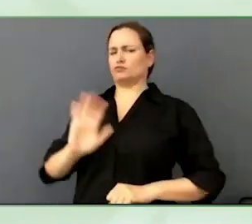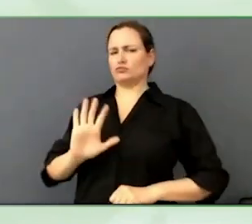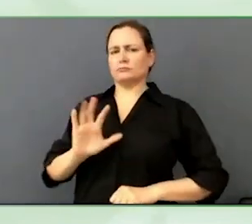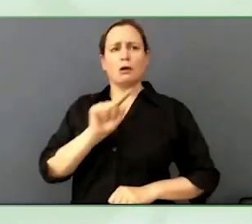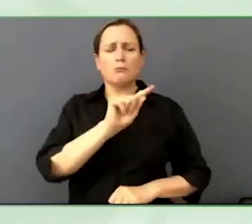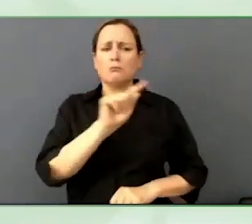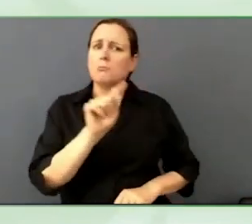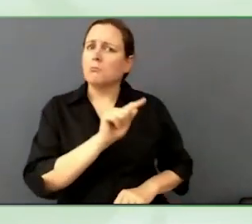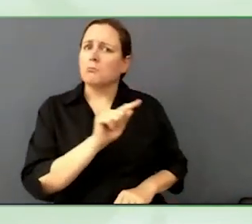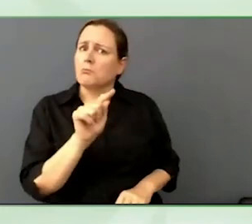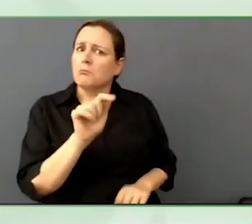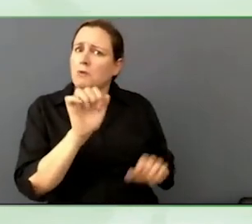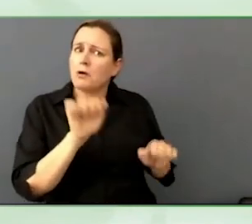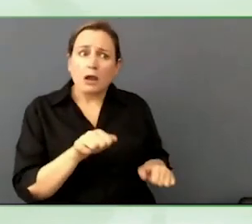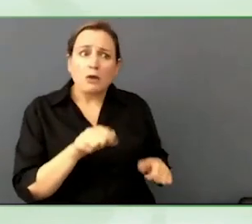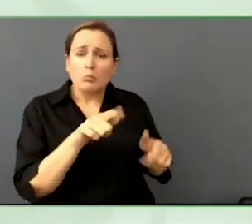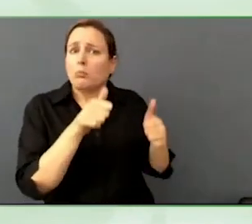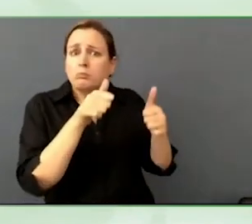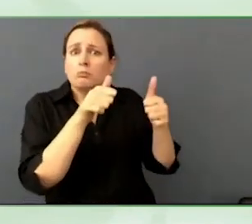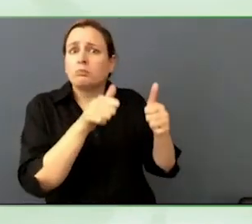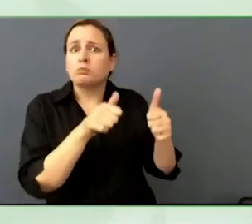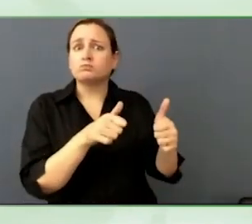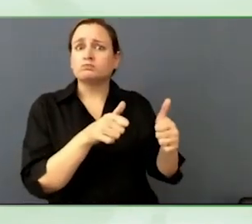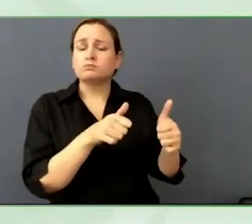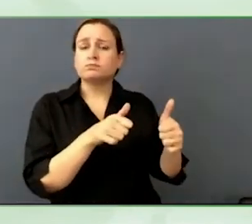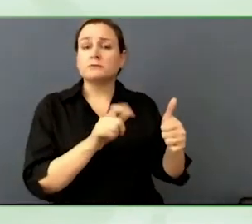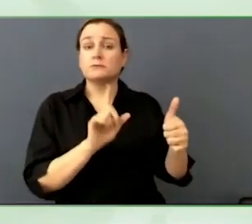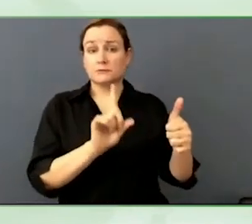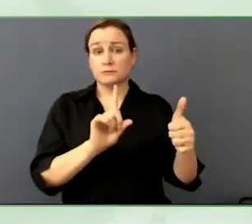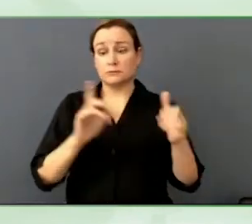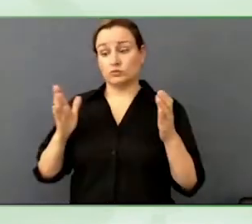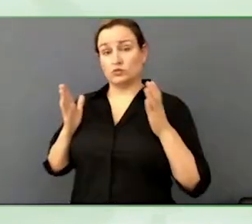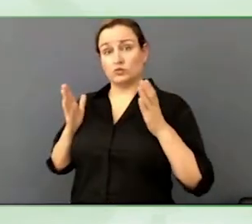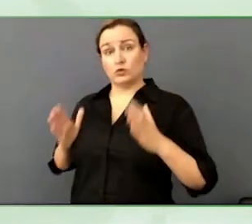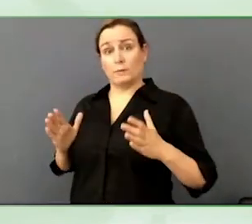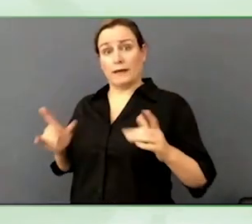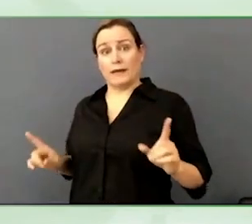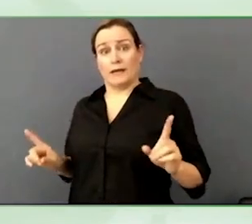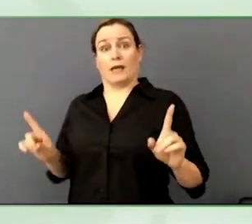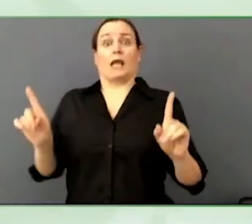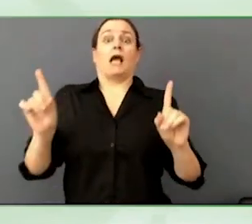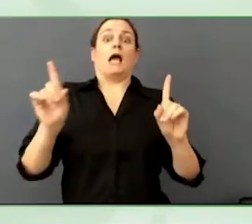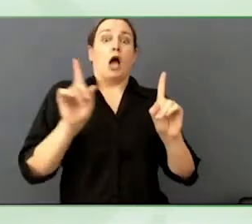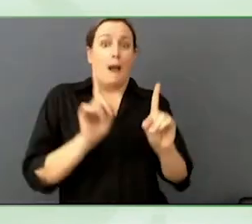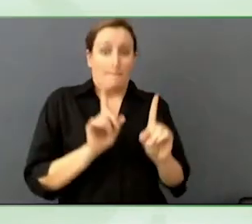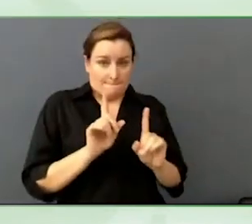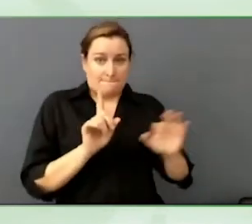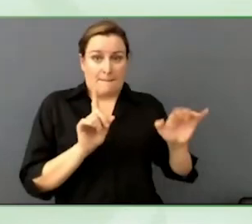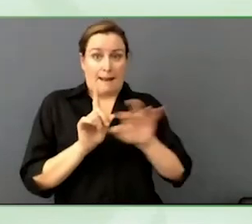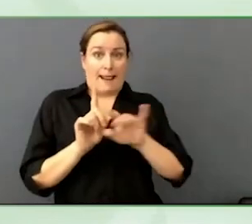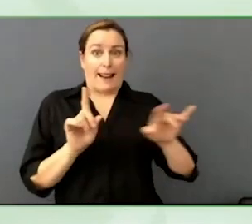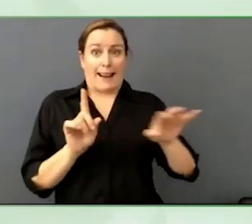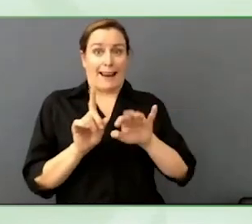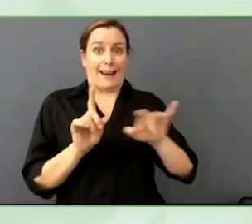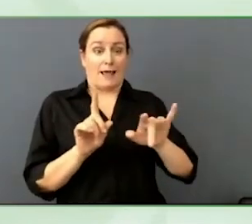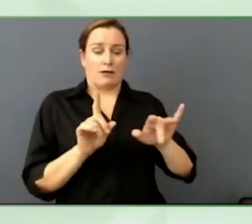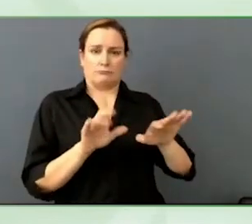But when you add a human layer, to curate that model, you can get